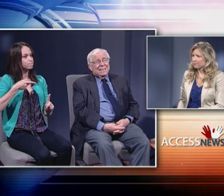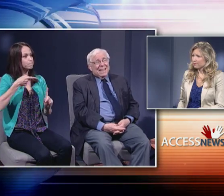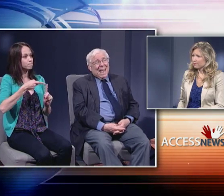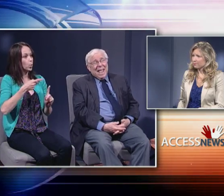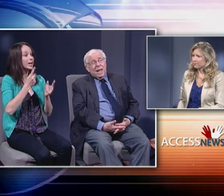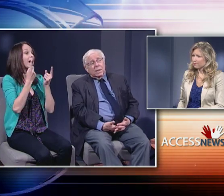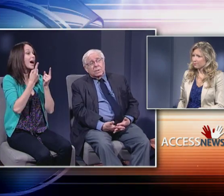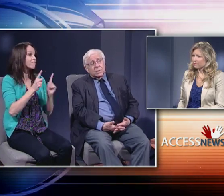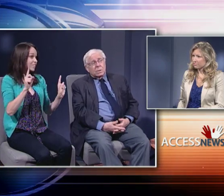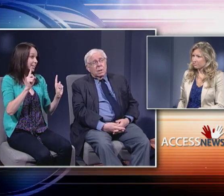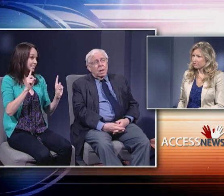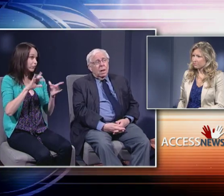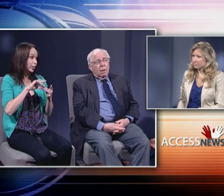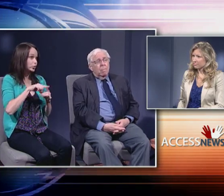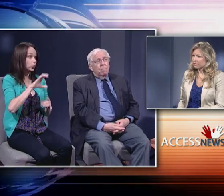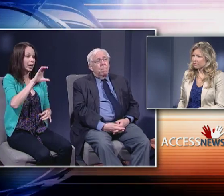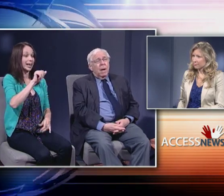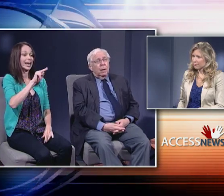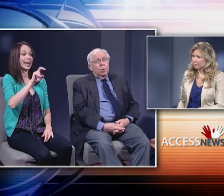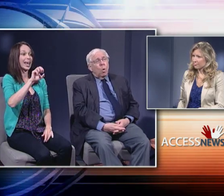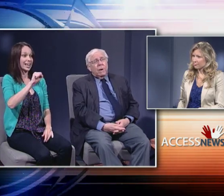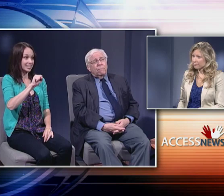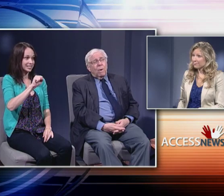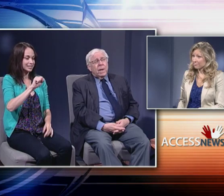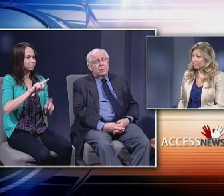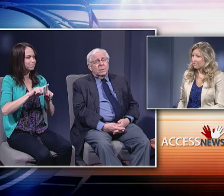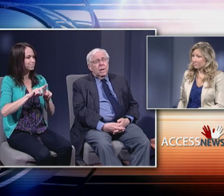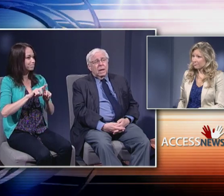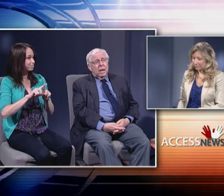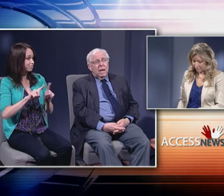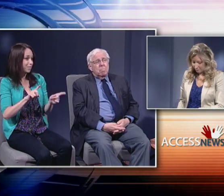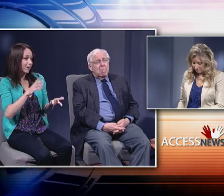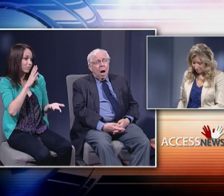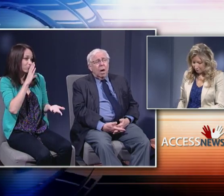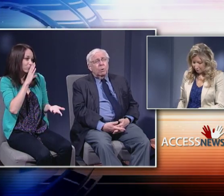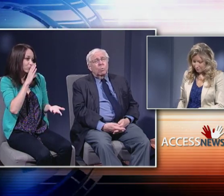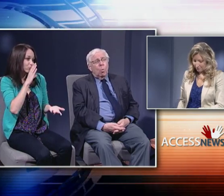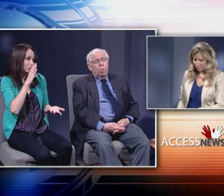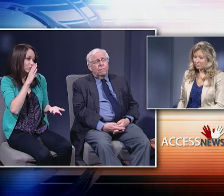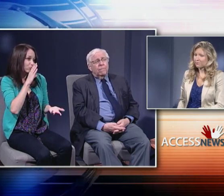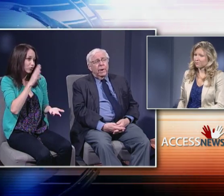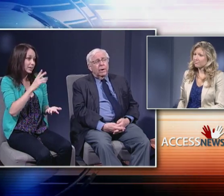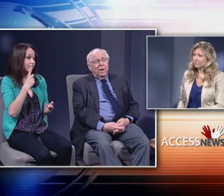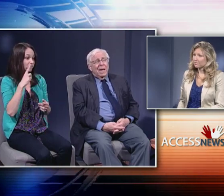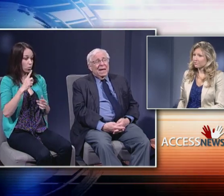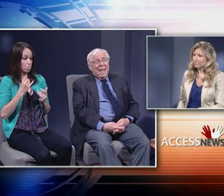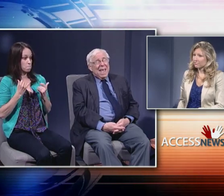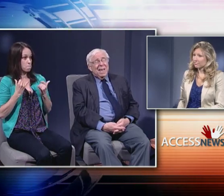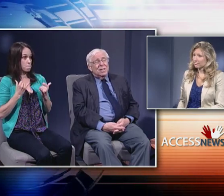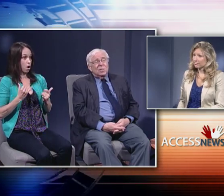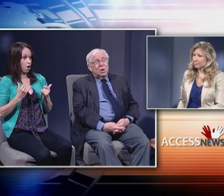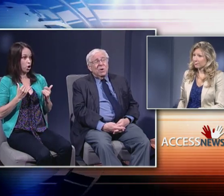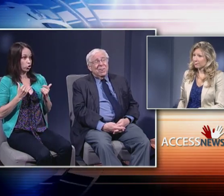to cannons, but quite frankly in modern warfare, cannons aren't